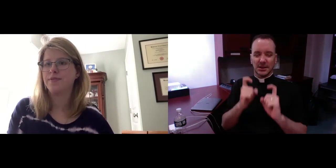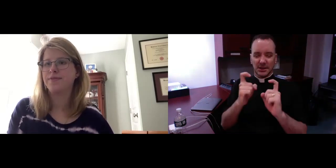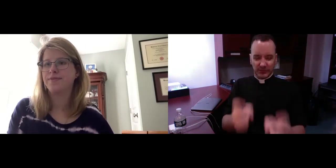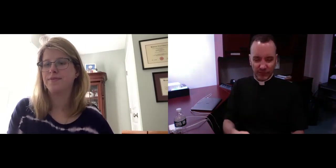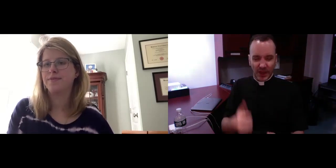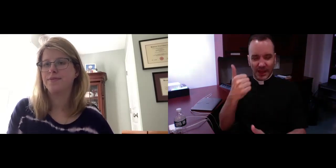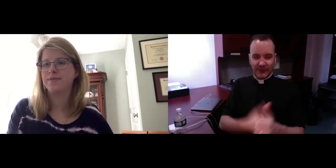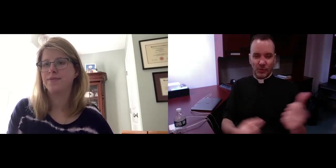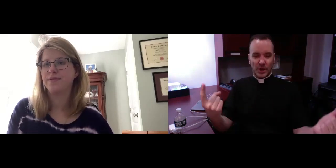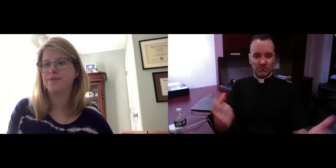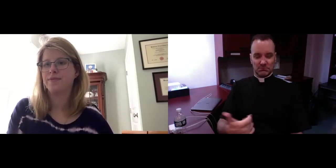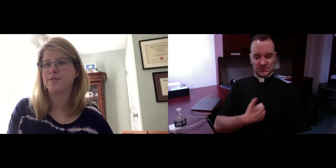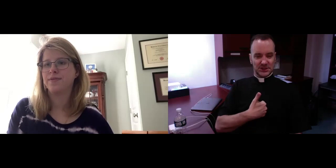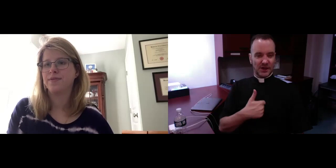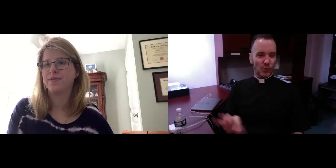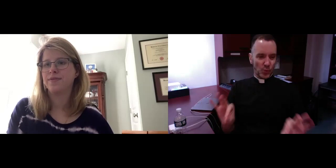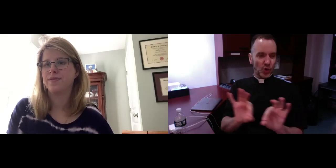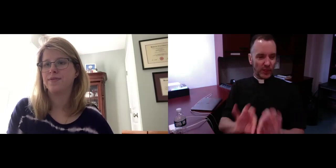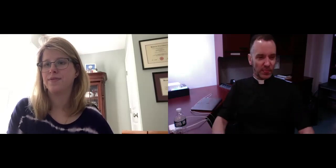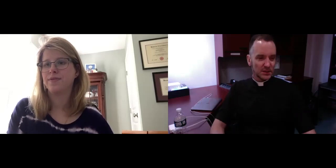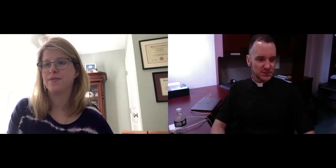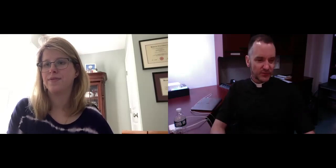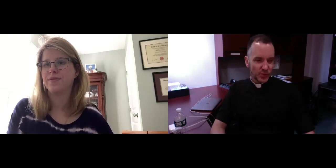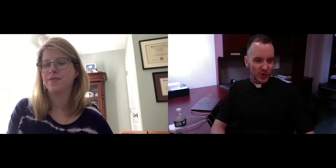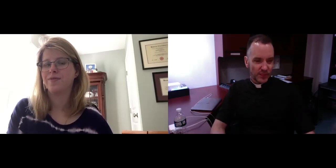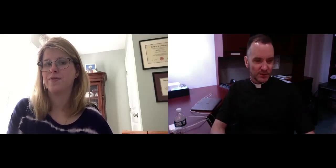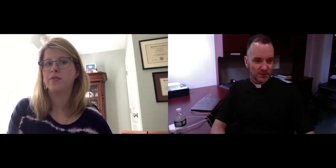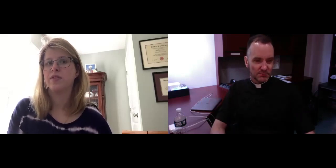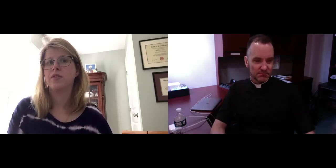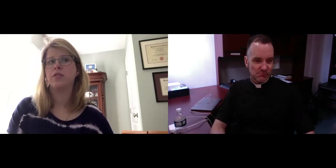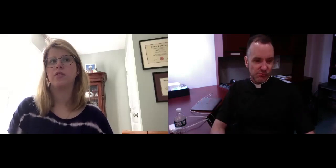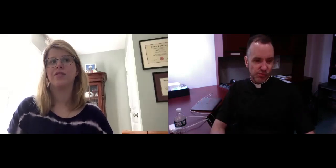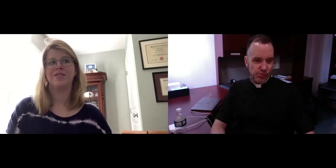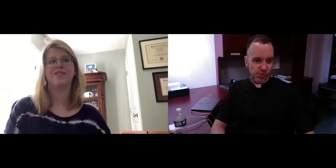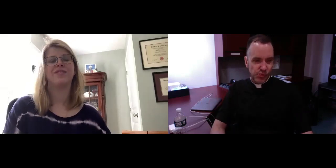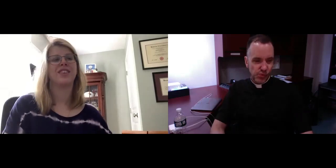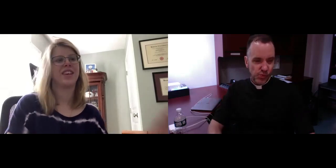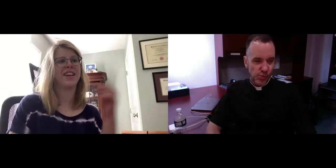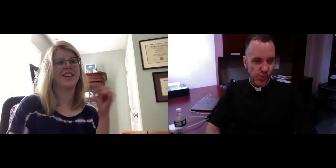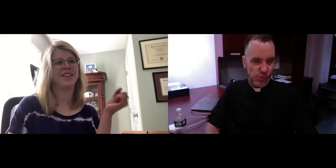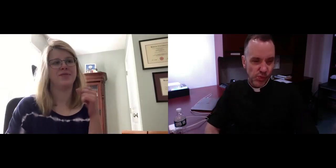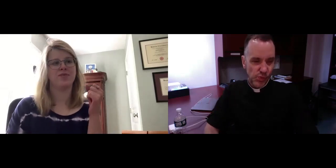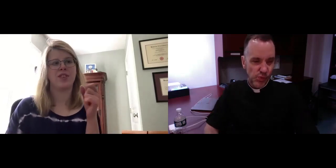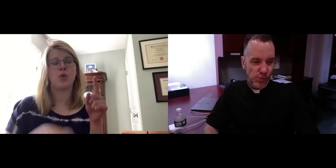feel like they're not worth the time. When we listen it gives people a sense of self-worth.